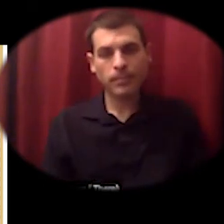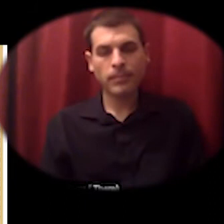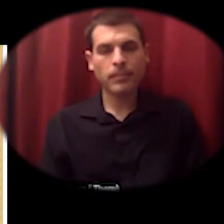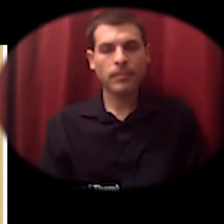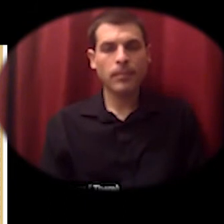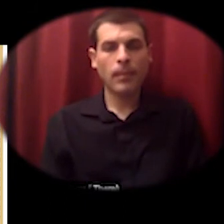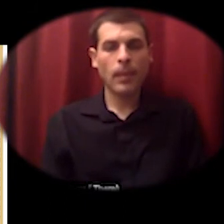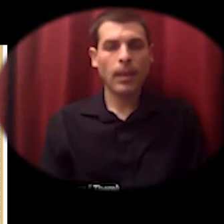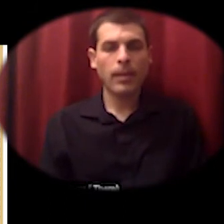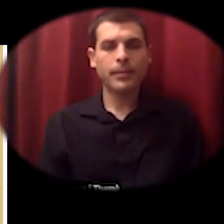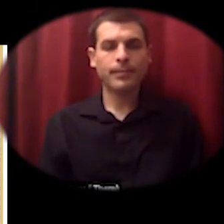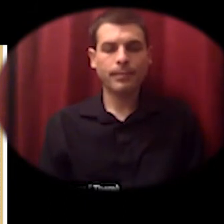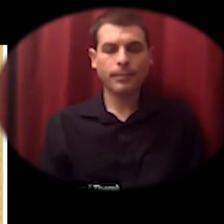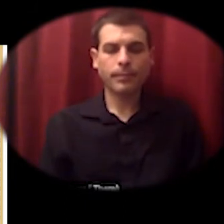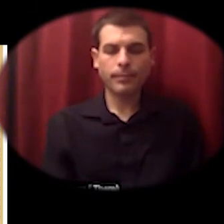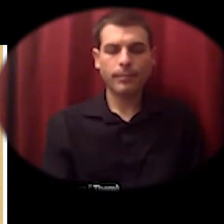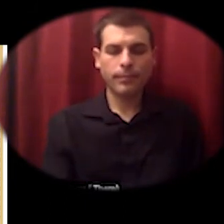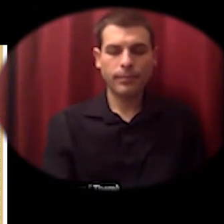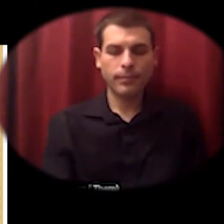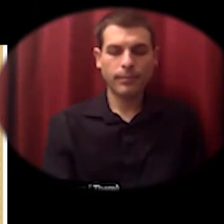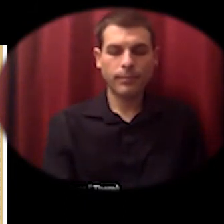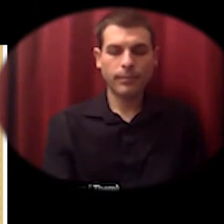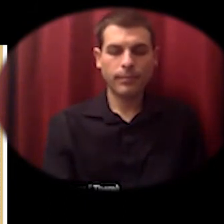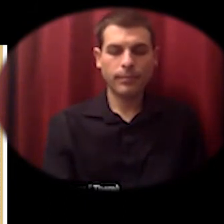mostly the content of this is going to be a survey of community enterprises